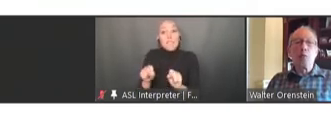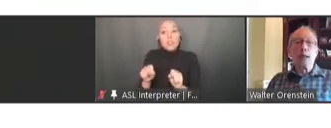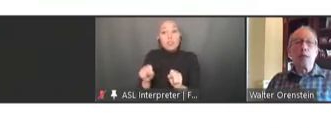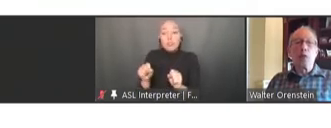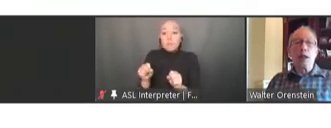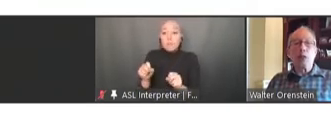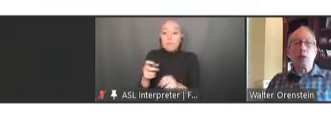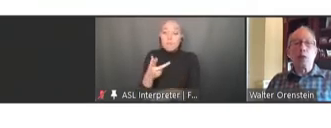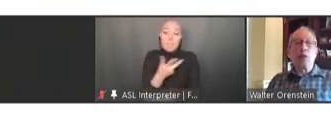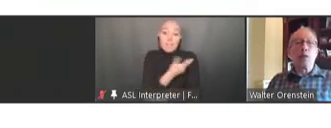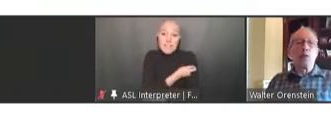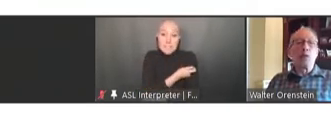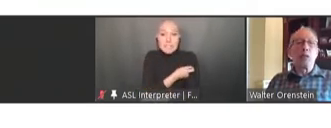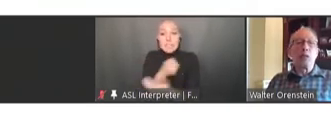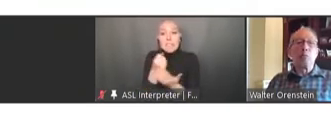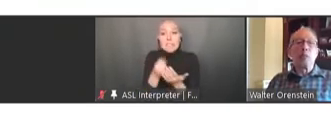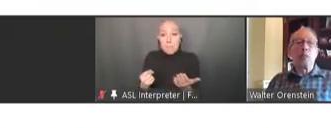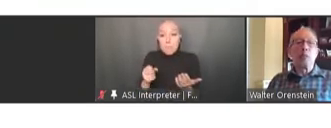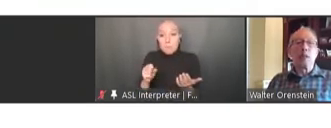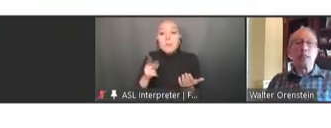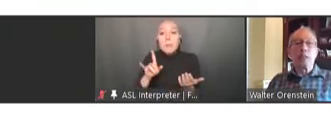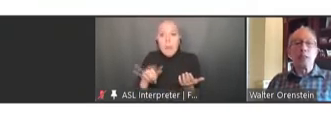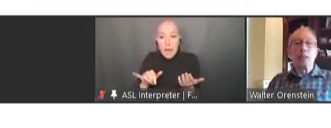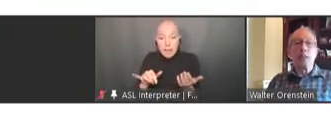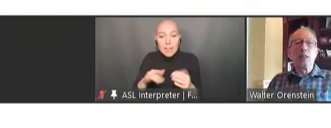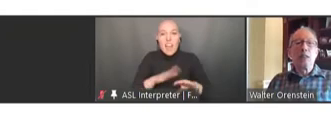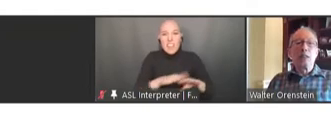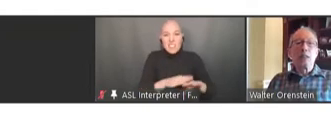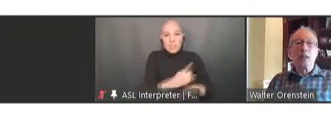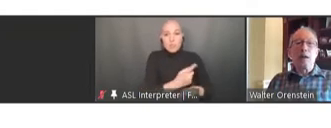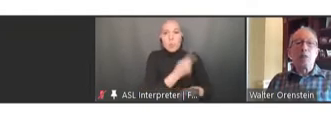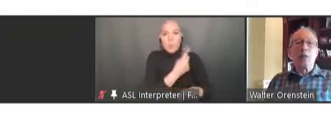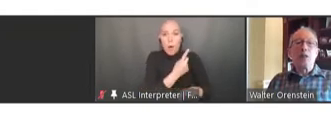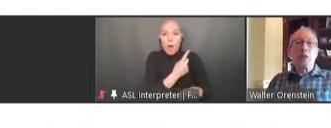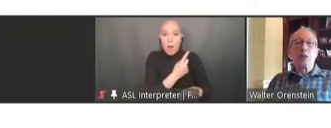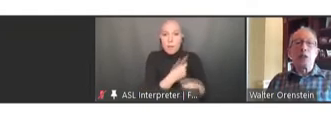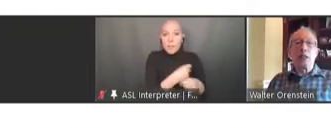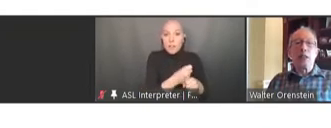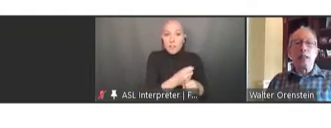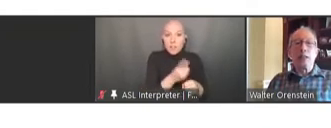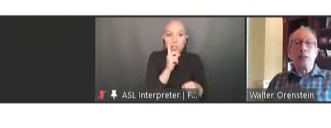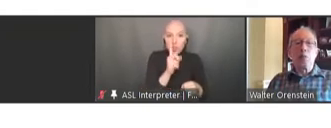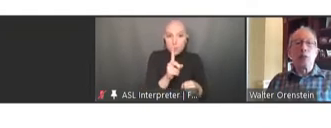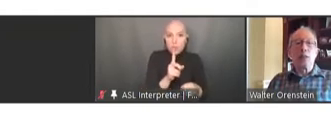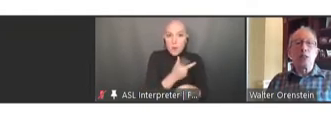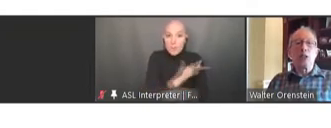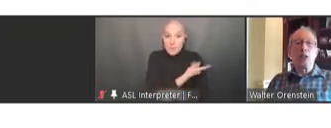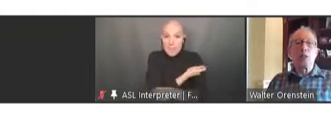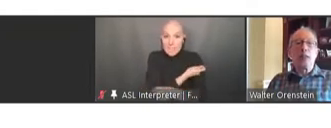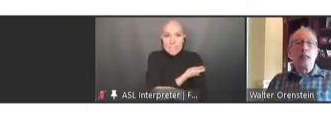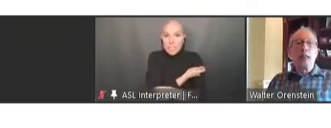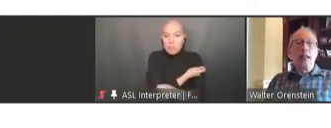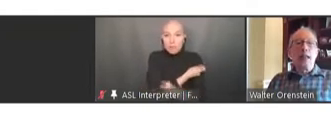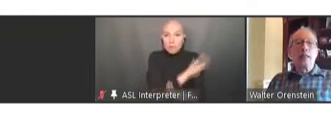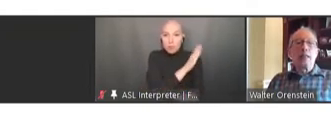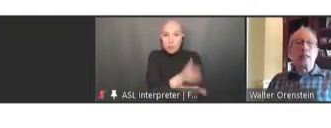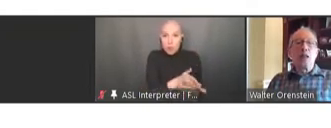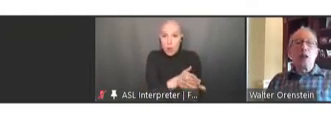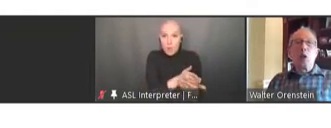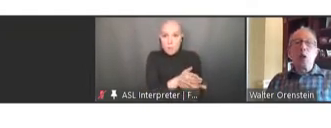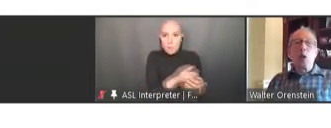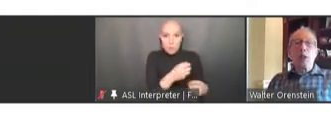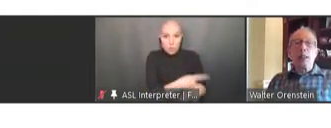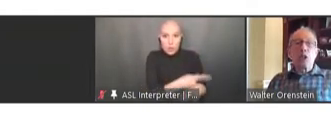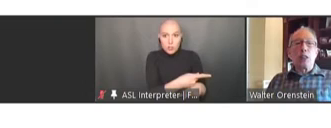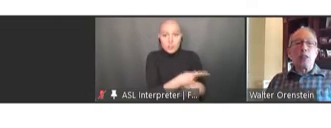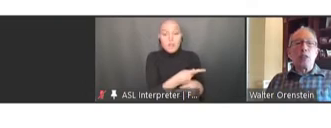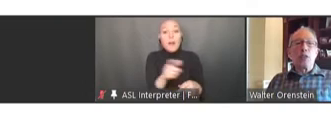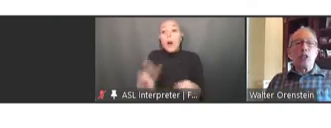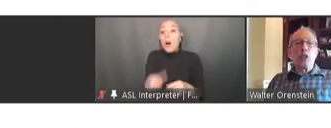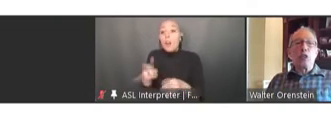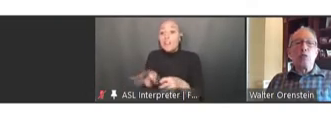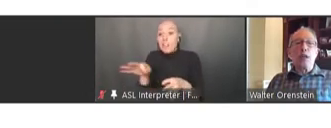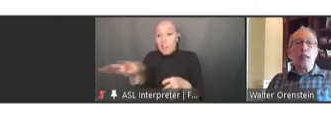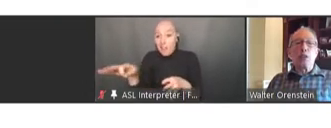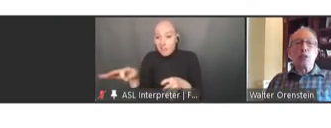manufacturer of the DPT stopped. Another delayed production. And the legislators took advantage of